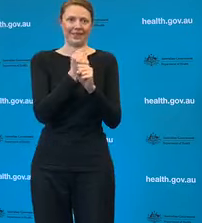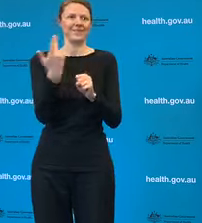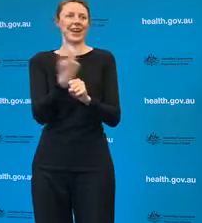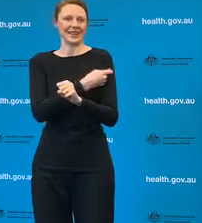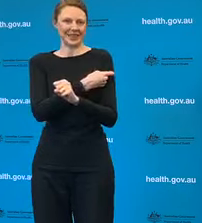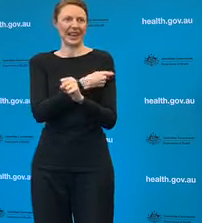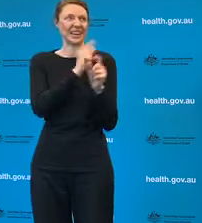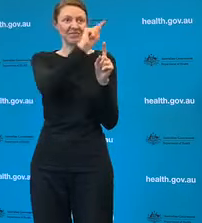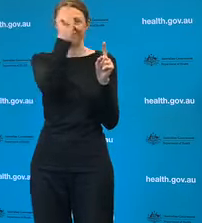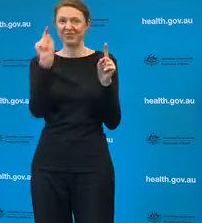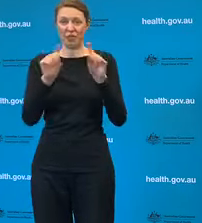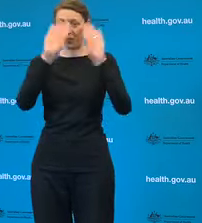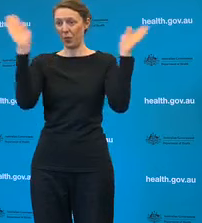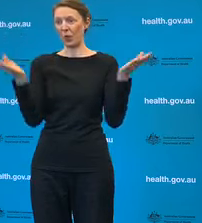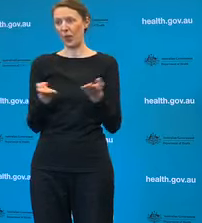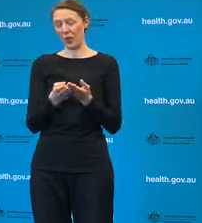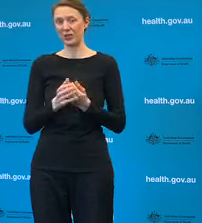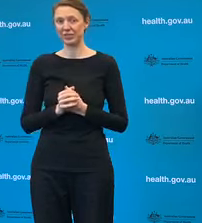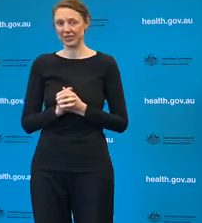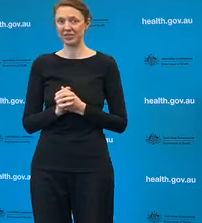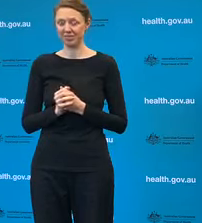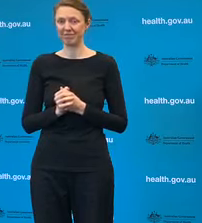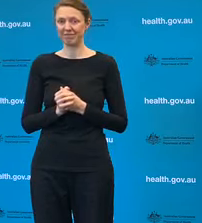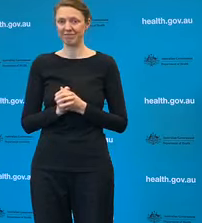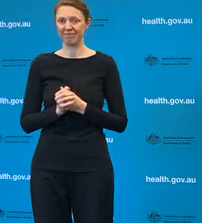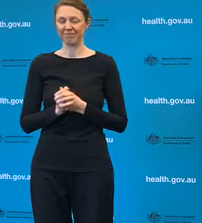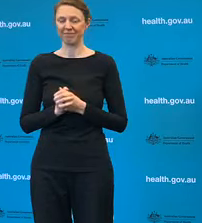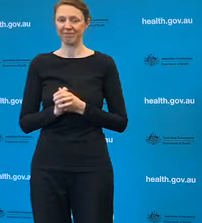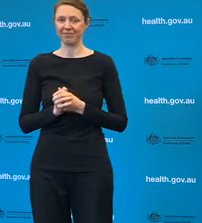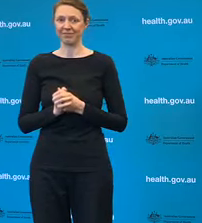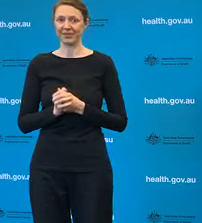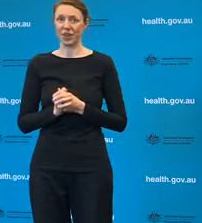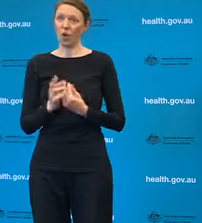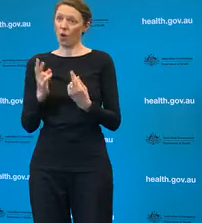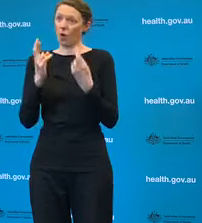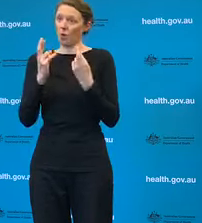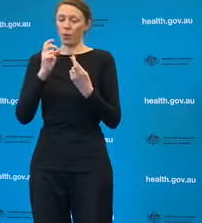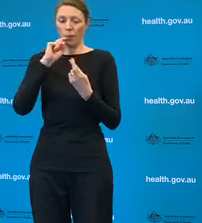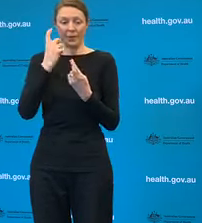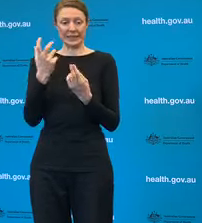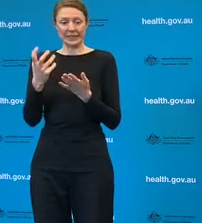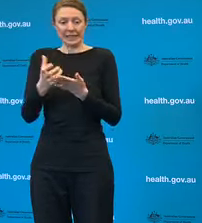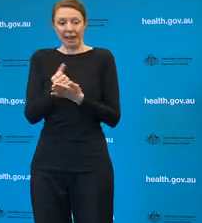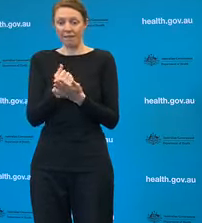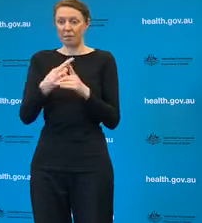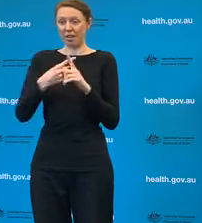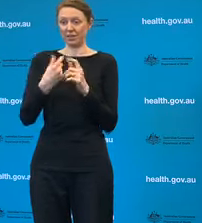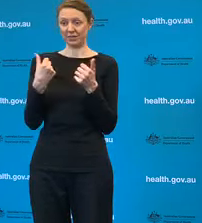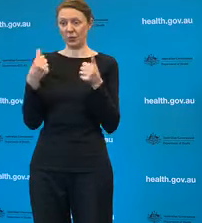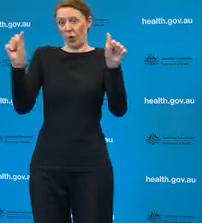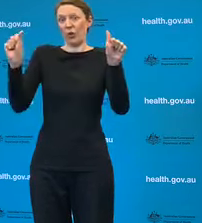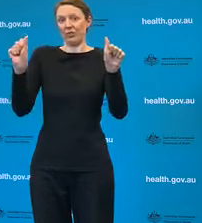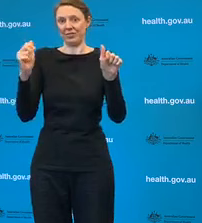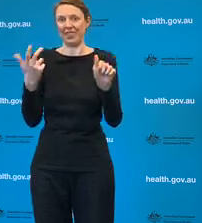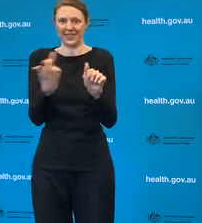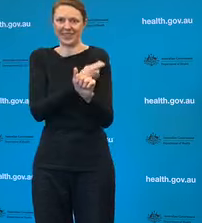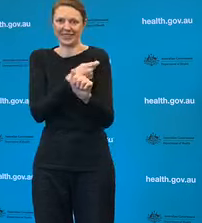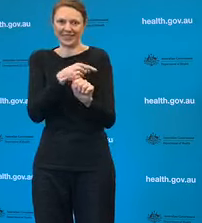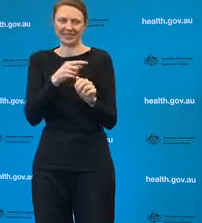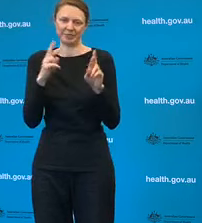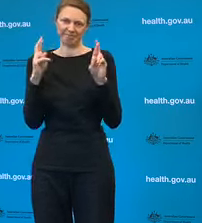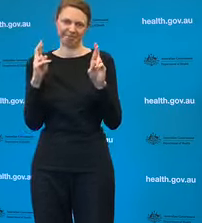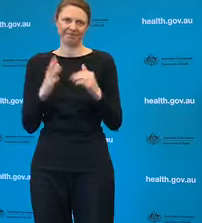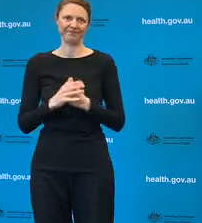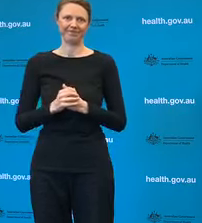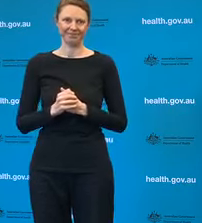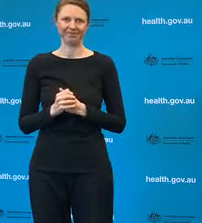to produce what what will be a safe and effective vaccine. And Josh?